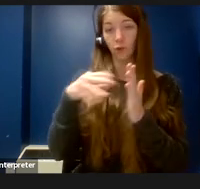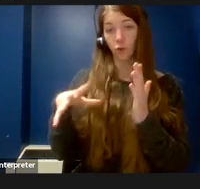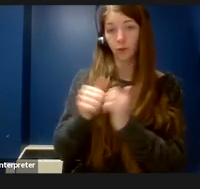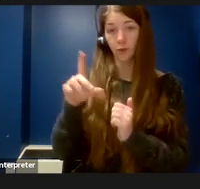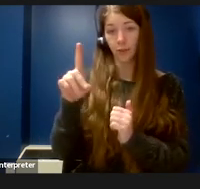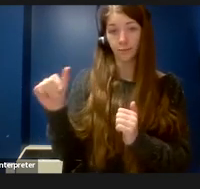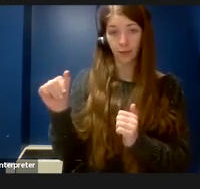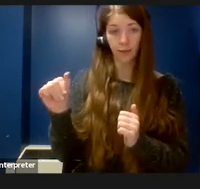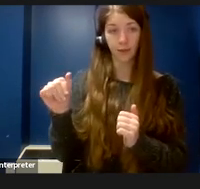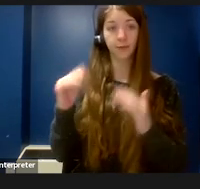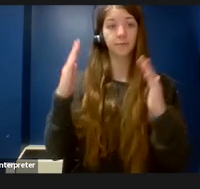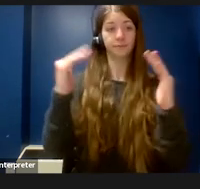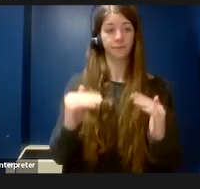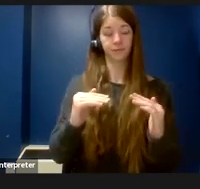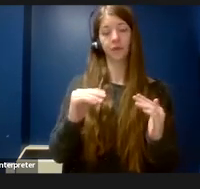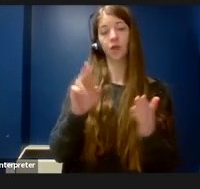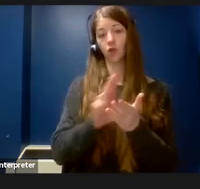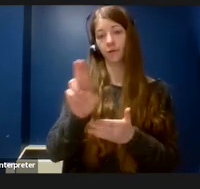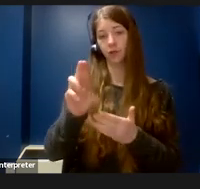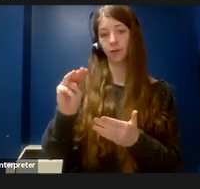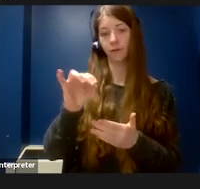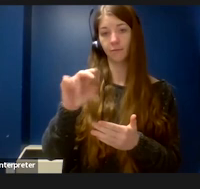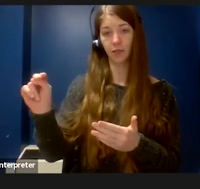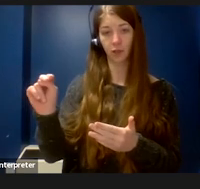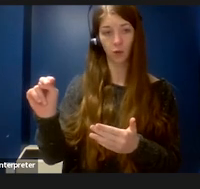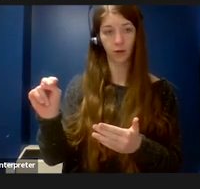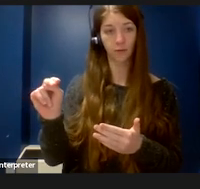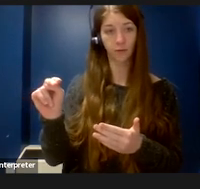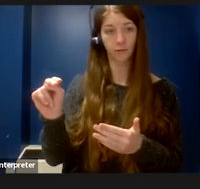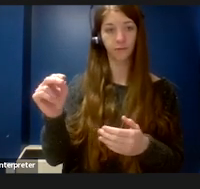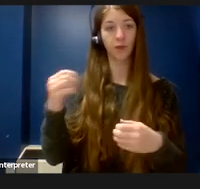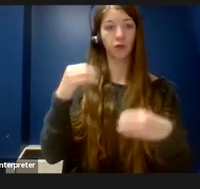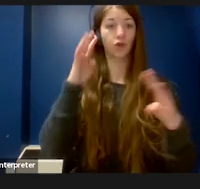from the University of Minnesota on creating accessible and inclusive meetings and events,